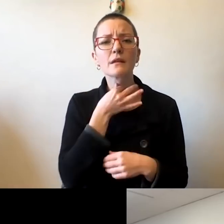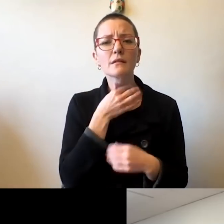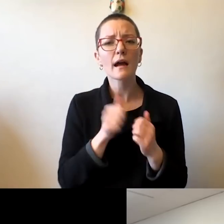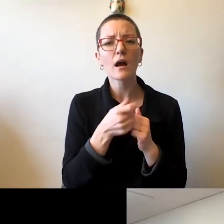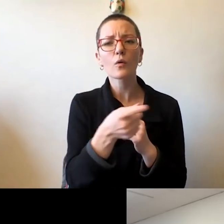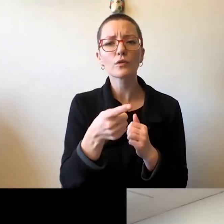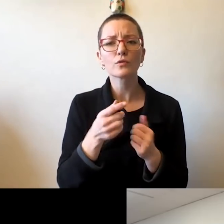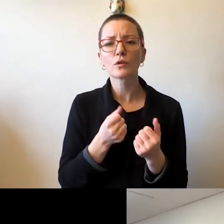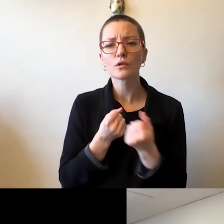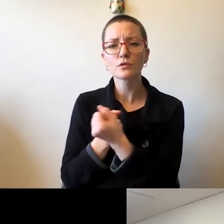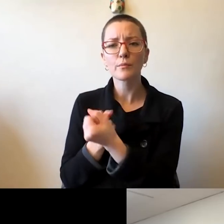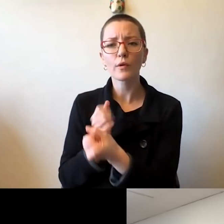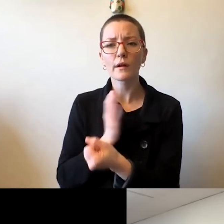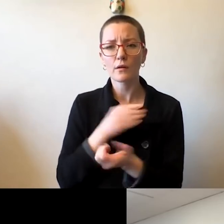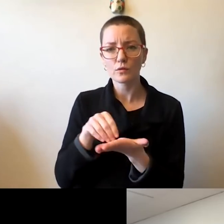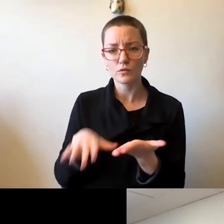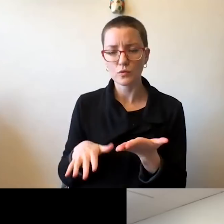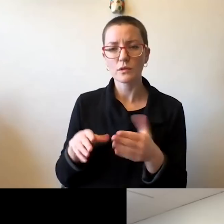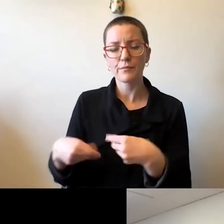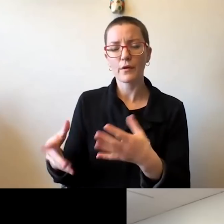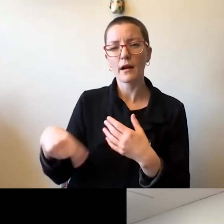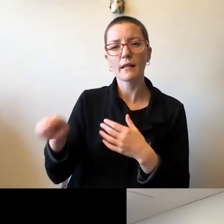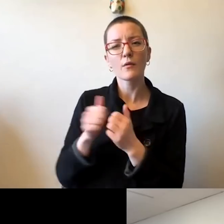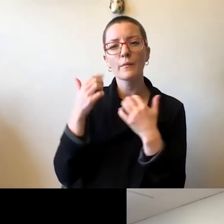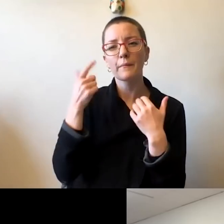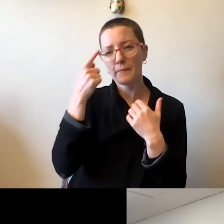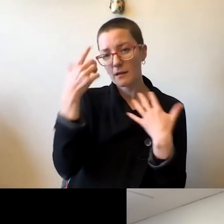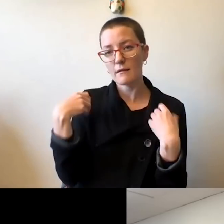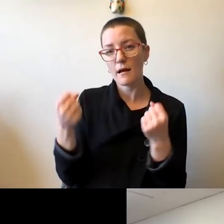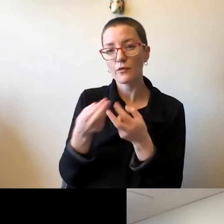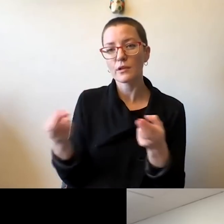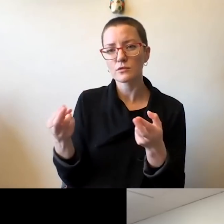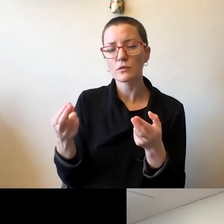with mental health resources? What about faculty and staff? Chancellor?